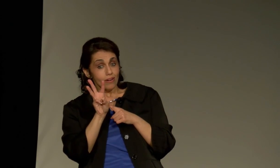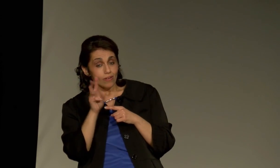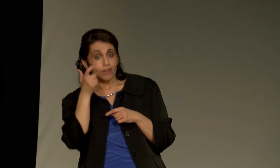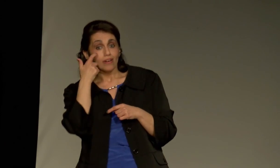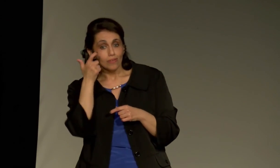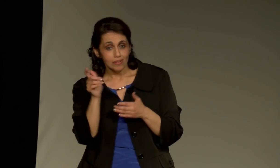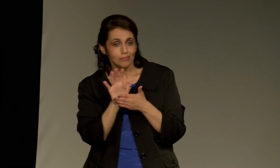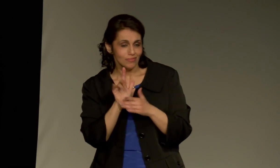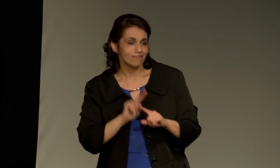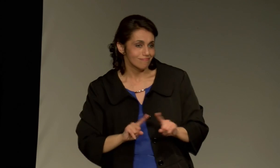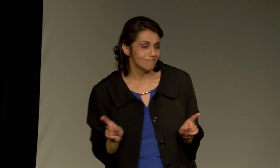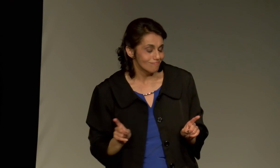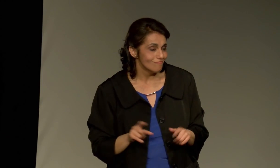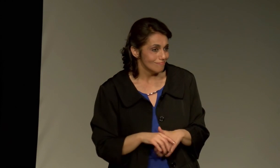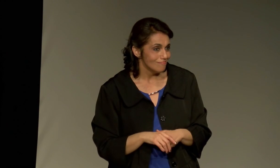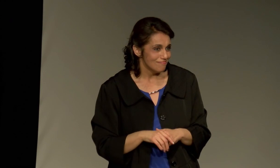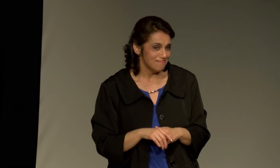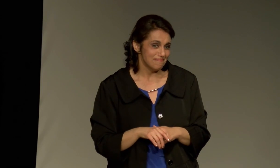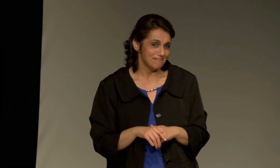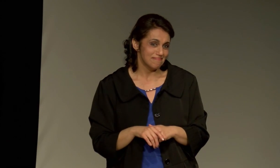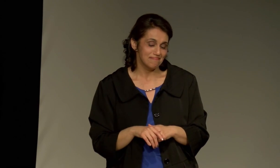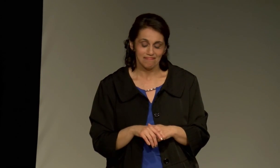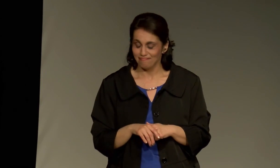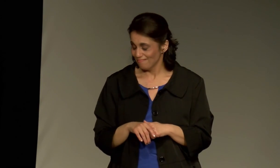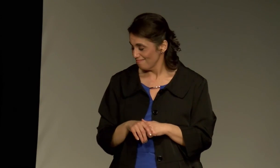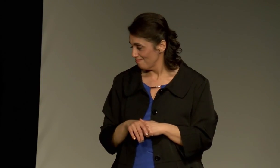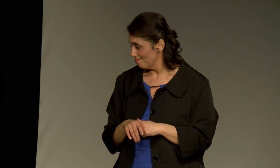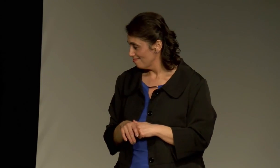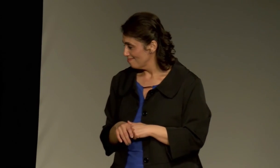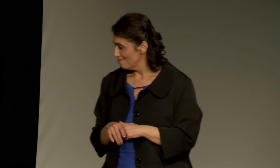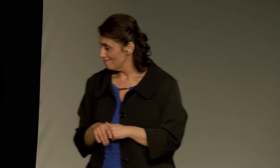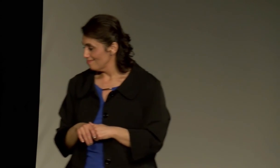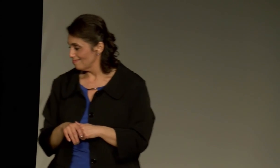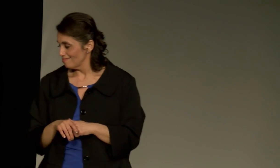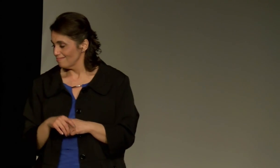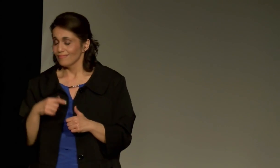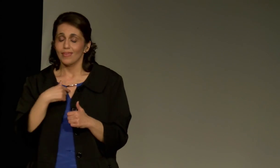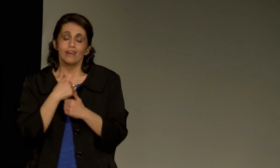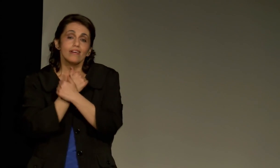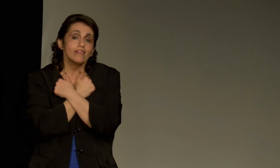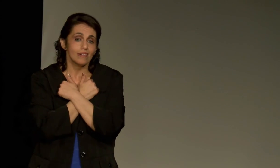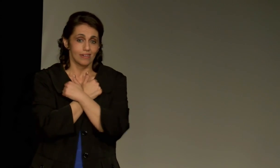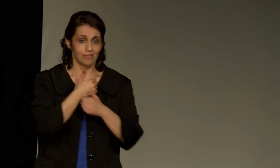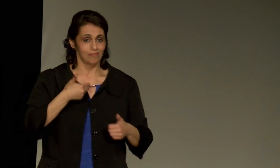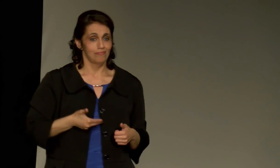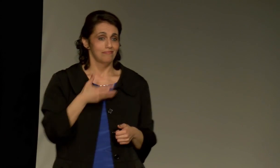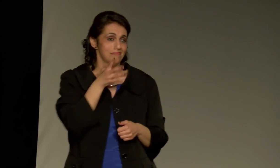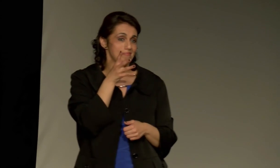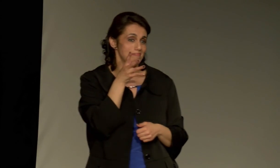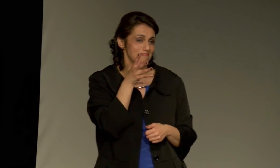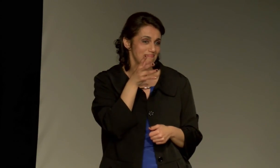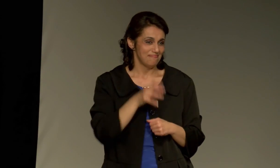How we watch those movies might be different, but we are the same.